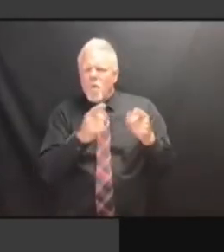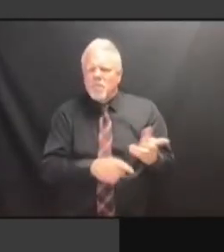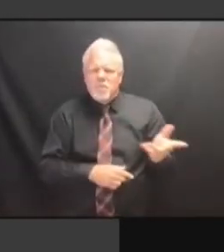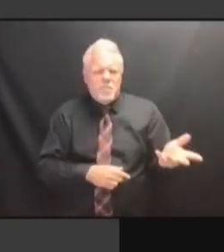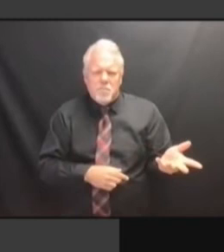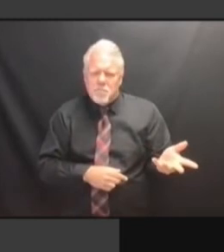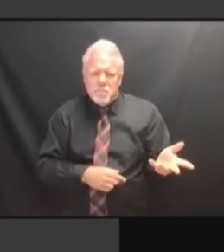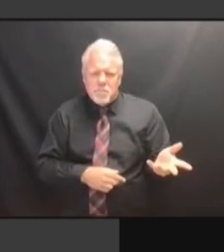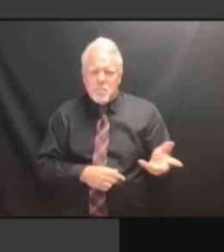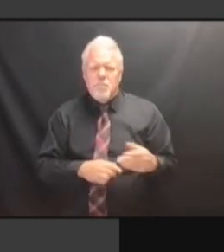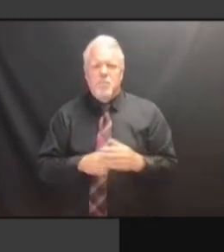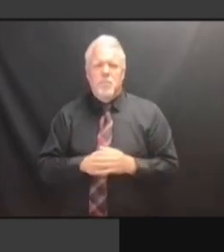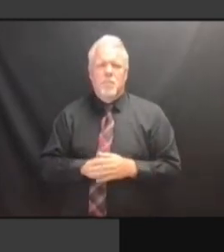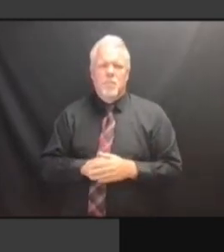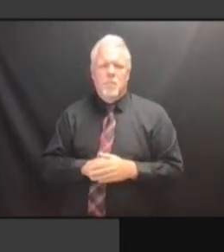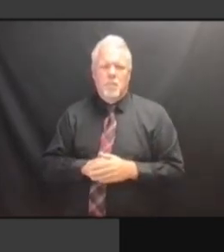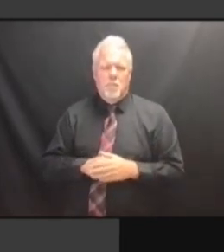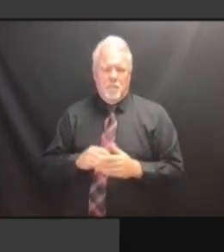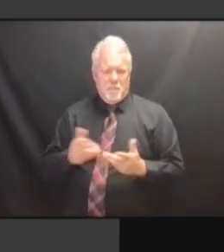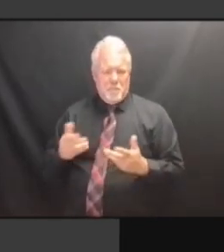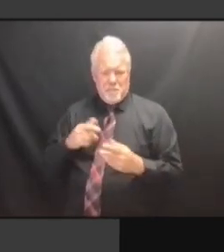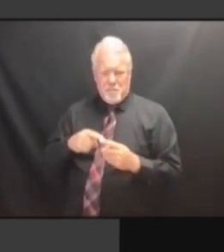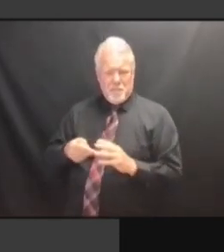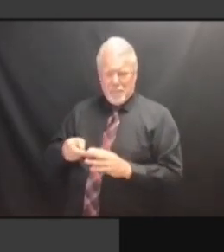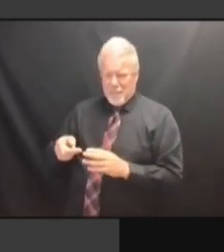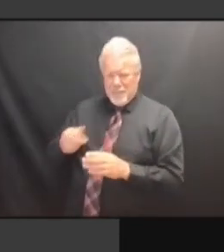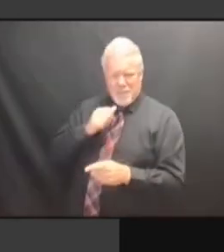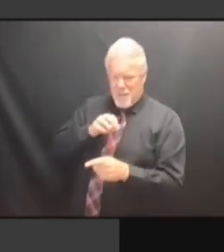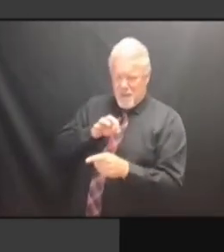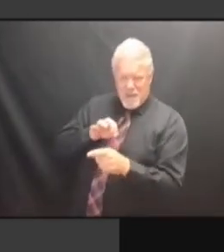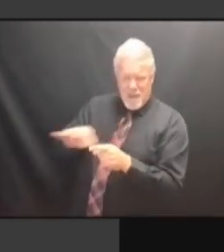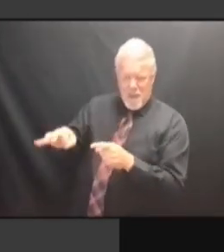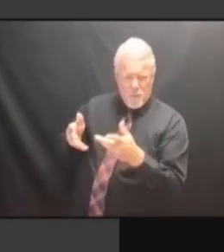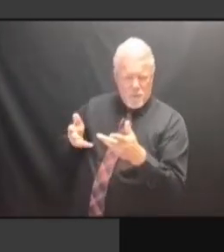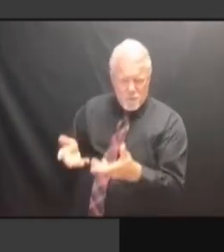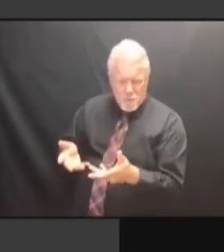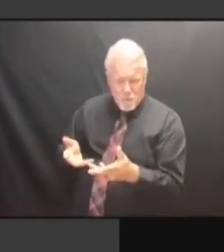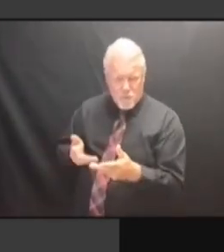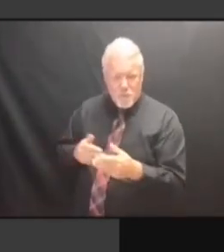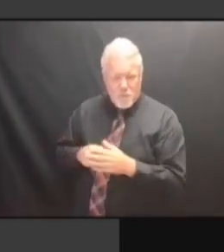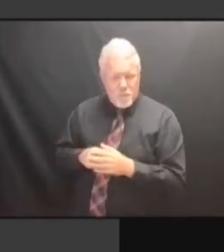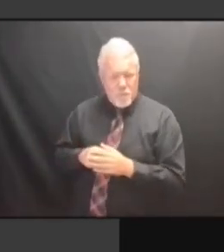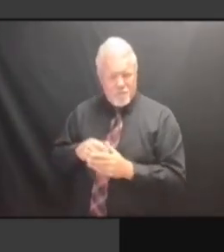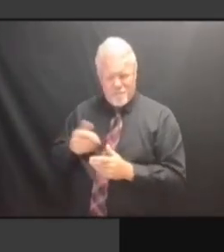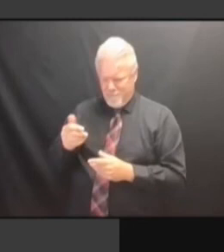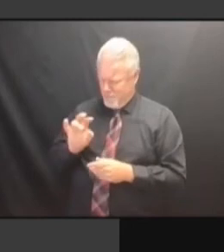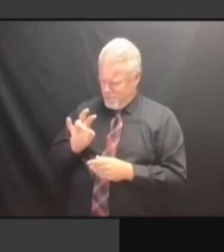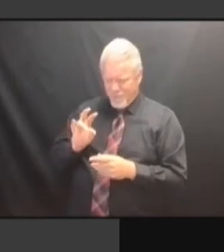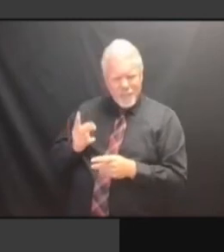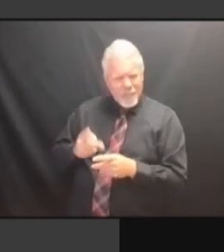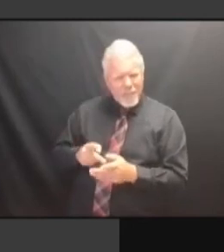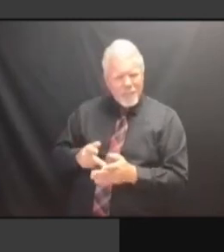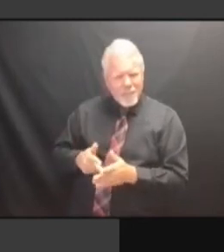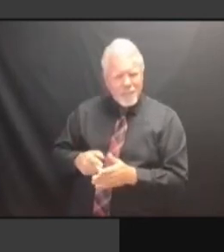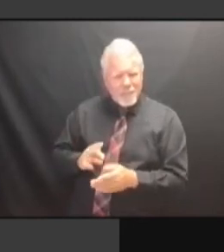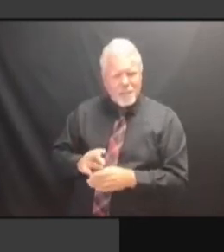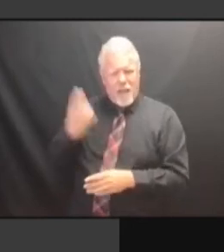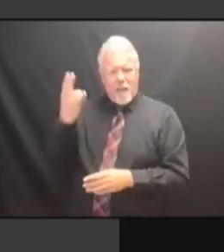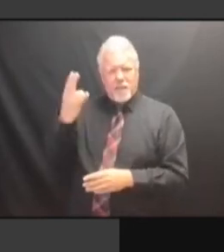SHE SAID, YES, I'VE LOOKED INTO IT, WE KNOW, AND SHE SAID, YES, I'VE LOOKED INTO IT, WE KNOW, AND IT'S SHE SAID, YES, I'VE LOOKED INTO IT, WE KNOW, AND IT'S NOT SHE SAID, YES, I'VE LOOKED INTO IT, WE KNOW, AND IT'S NOT JUST IT, WE KNOW, AND IT'S NOT JUST IT, WE KNOW, AND IT'S NOT JUST THAT IT, WE KNOW, AND IT'S NOT JUST THAT ORANGE IT, WE KNOW, AND IT'S NOT JUST THAT ORANGE COUNTY IT, WE KNOW, AND IT'S NOT JUST THAT ORANGE COUNTY IS IT, WE KNOW, AND IT'S NOT JUST THAT ORANGE COUNTY IS SEVEN THAT ORANGE COUNTY IS SEVEN THAT ORANGE COUNTY IS SEVEN TIMES THAT ORANGE COUNTY IS SEVEN TIMES THE THAT ORANGE COUNTY IS SEVEN TIMES THE REST THAT ORANGE COUNTY IS SEVEN TIMES THE REST OF THAT ORANGE COUNTY IS SEVEN TIMES THE REST OF THE THAT ORANGE COUNTY IS SEVEN TIMES THE REST OF THE STATE. TIMES THE REST OF THE STATE. TIMES THE REST OF THE STATE. THE TIMES THE REST OF THE STATE. THE OVERVOTES TIMES THE REST OF THE STATE. THE OVERVOTES COME TIMES THE REST OF THE STATE. THE OVERVOTES COME FROM TIMES THE REST OF THE STATE. THE OVERVOTES COME FROM JUST THE OVERVOTES COME FROM JUST